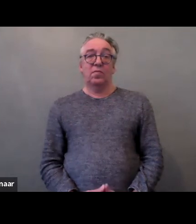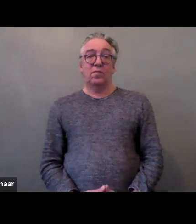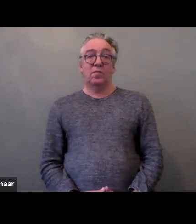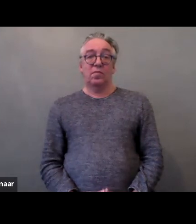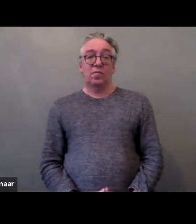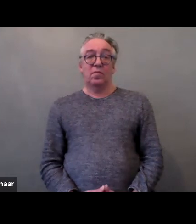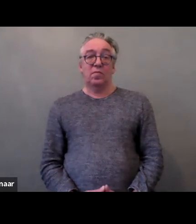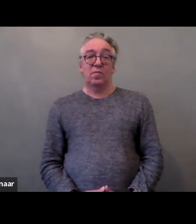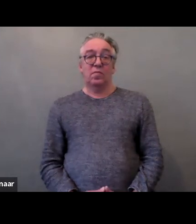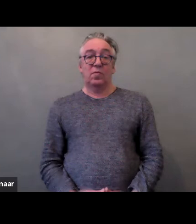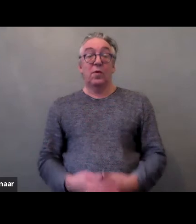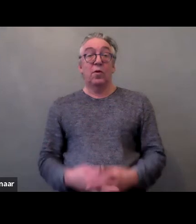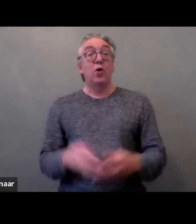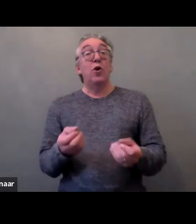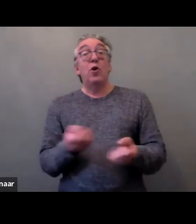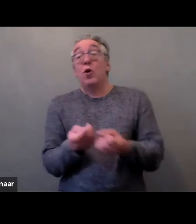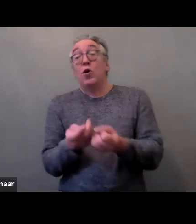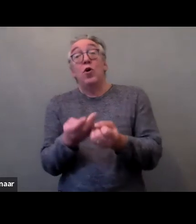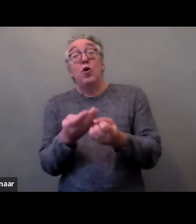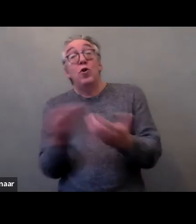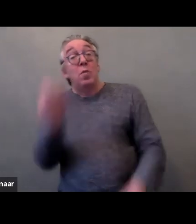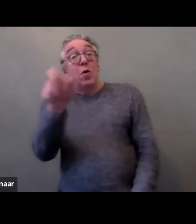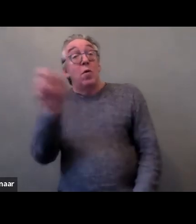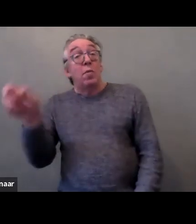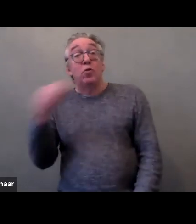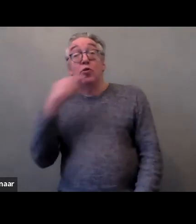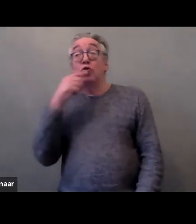Some of them didn't recognize that denying the freedom of movement